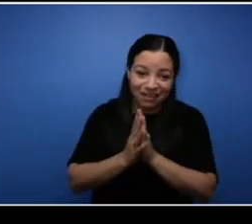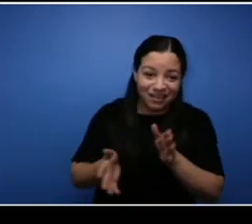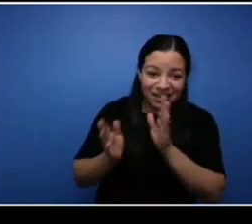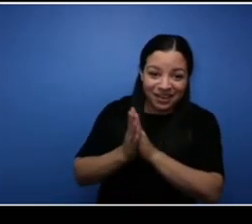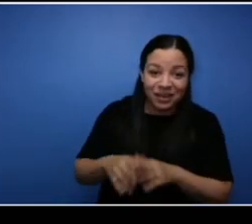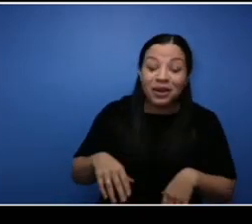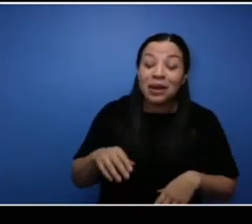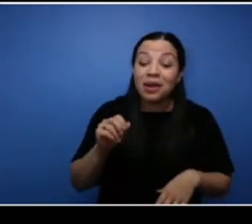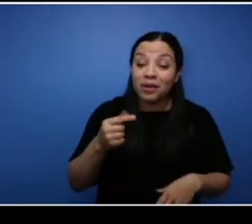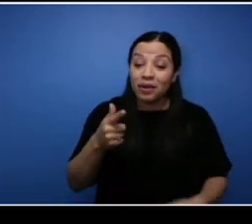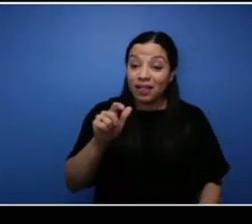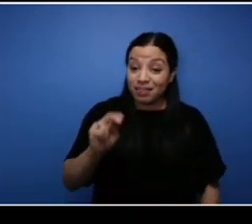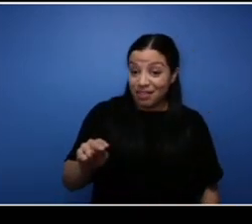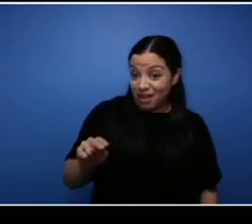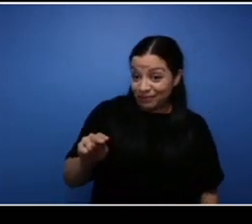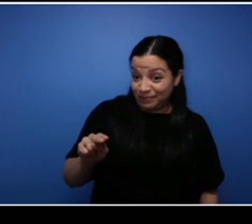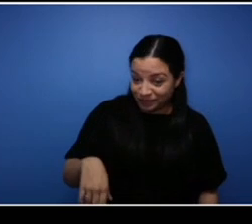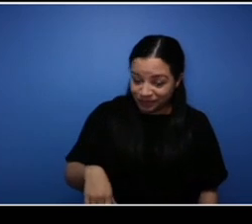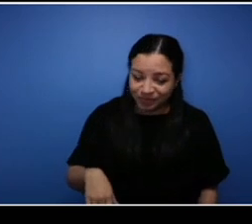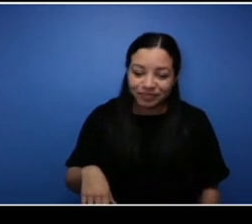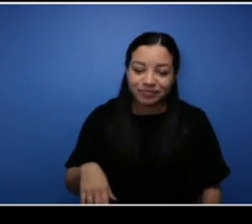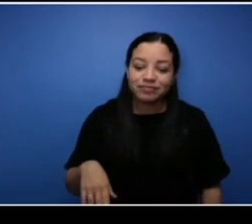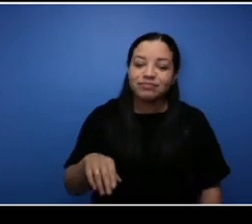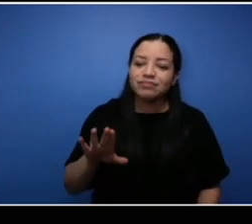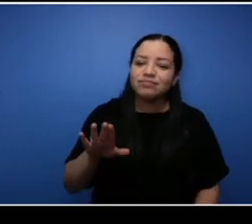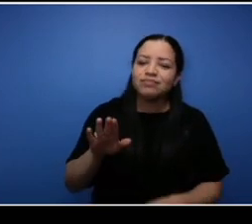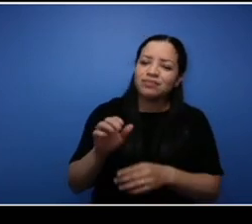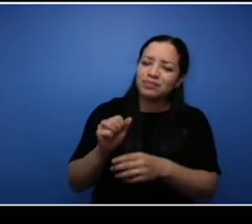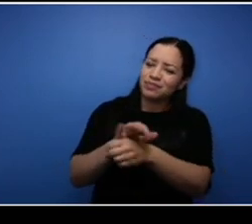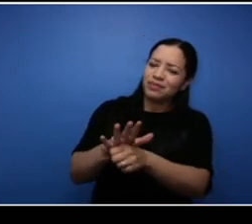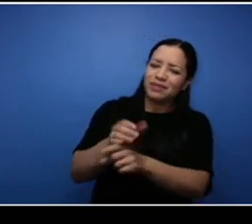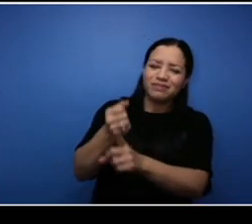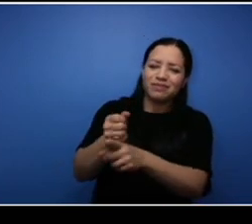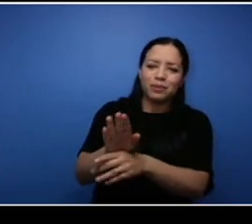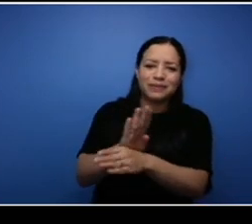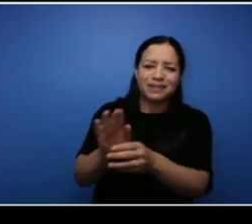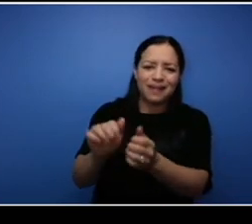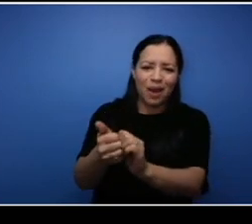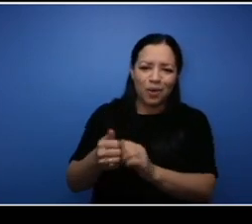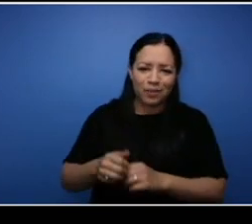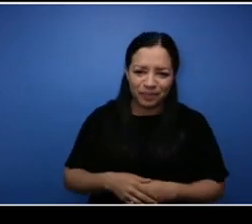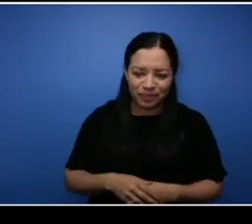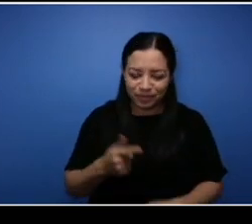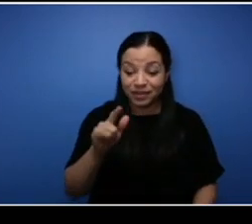how did the pandemic impact your business? Well the pandemic for Carvery Construction